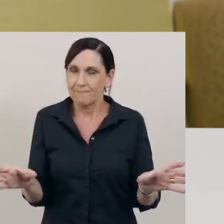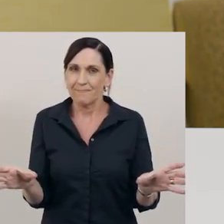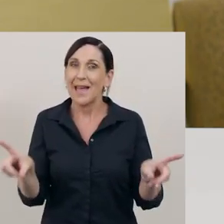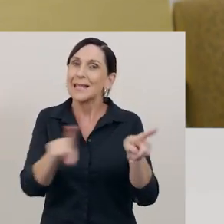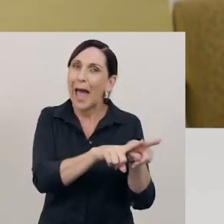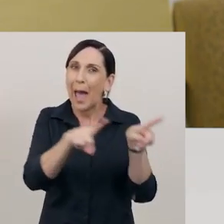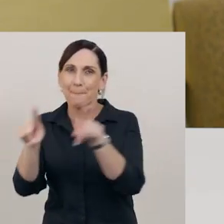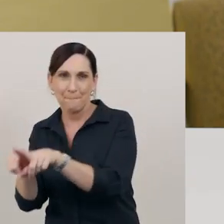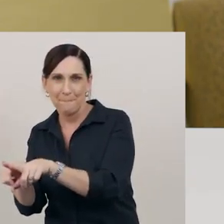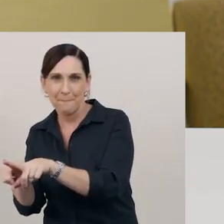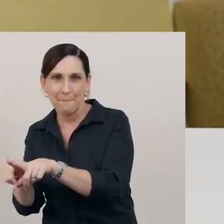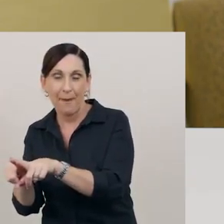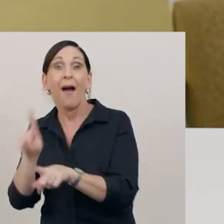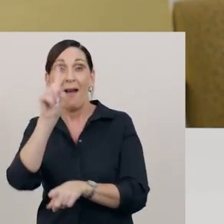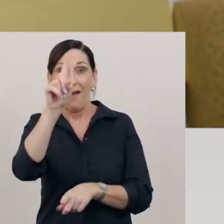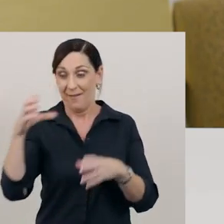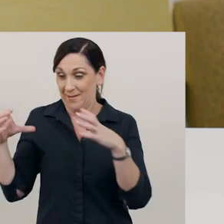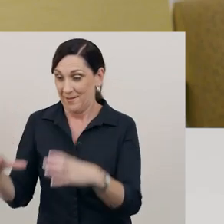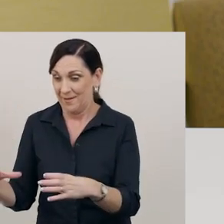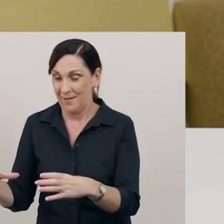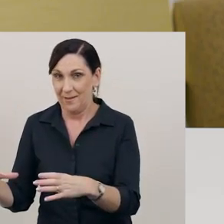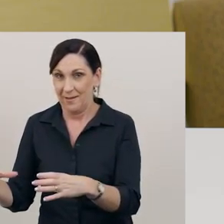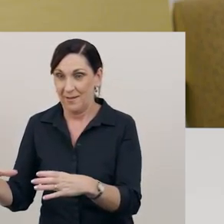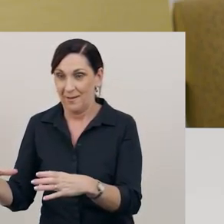Now, let’s split the whole collection into quarters.